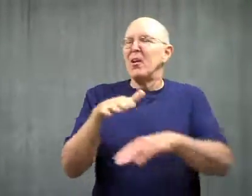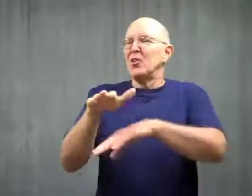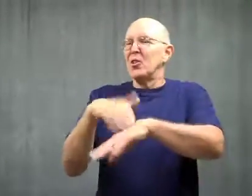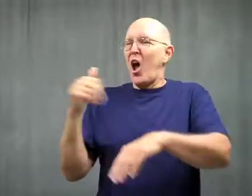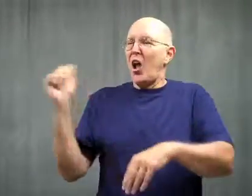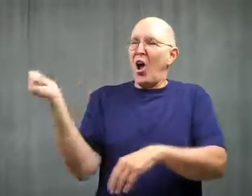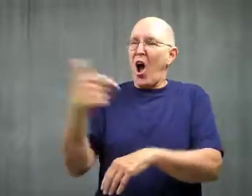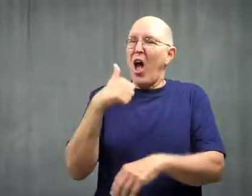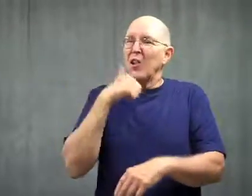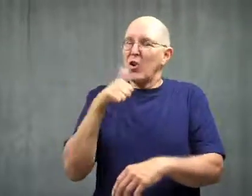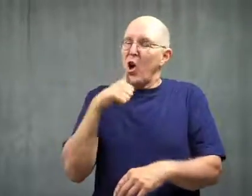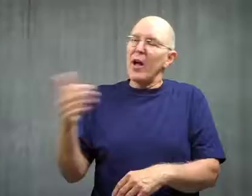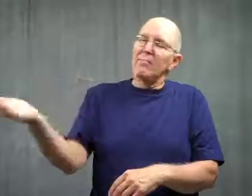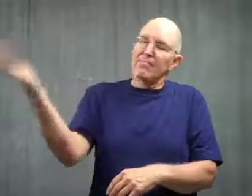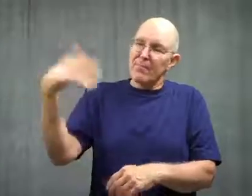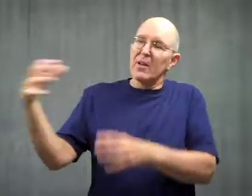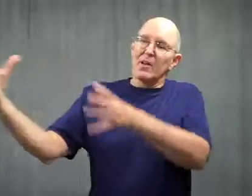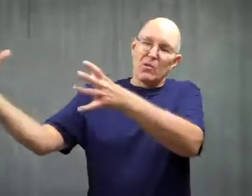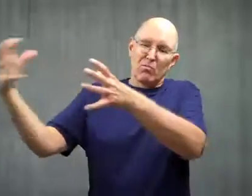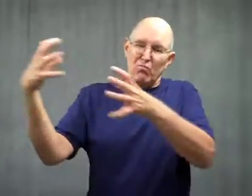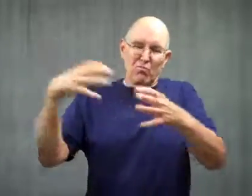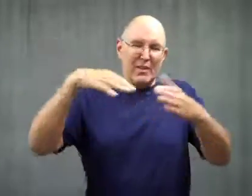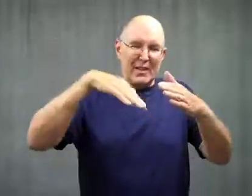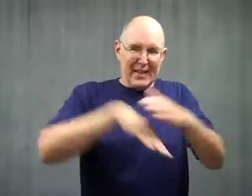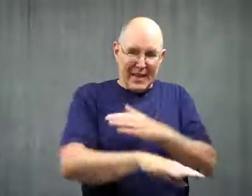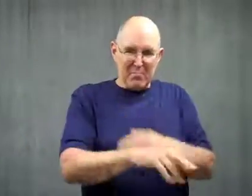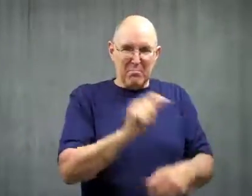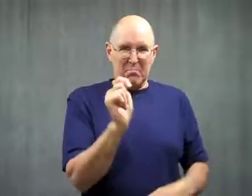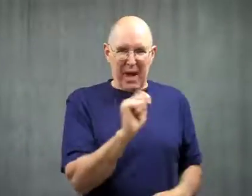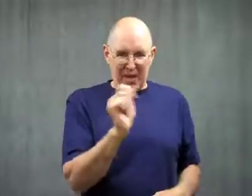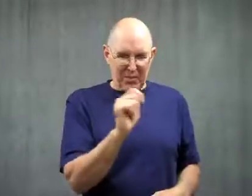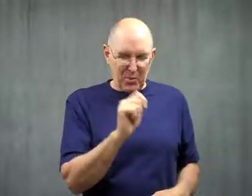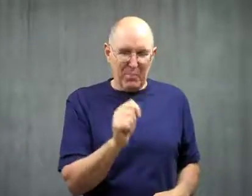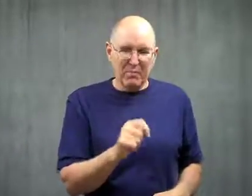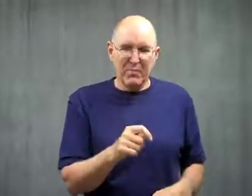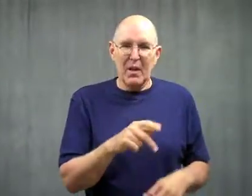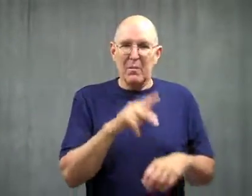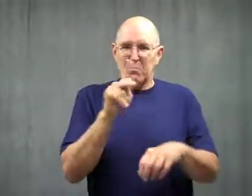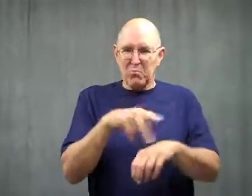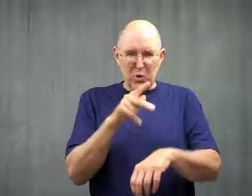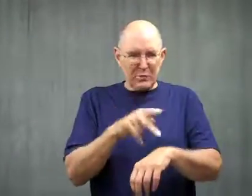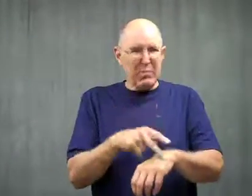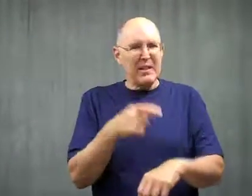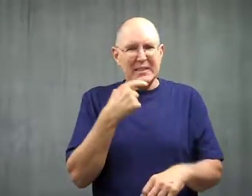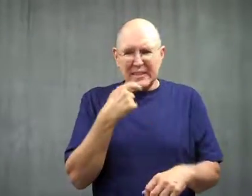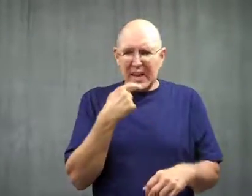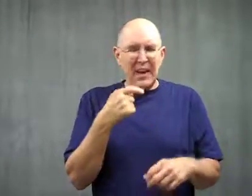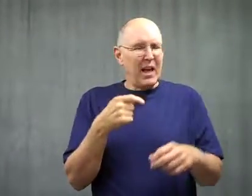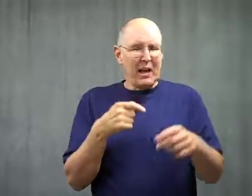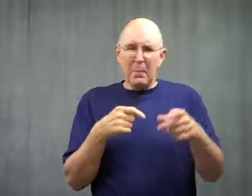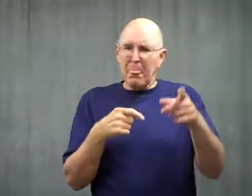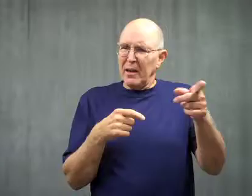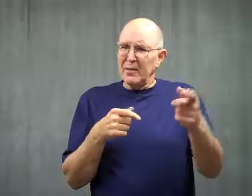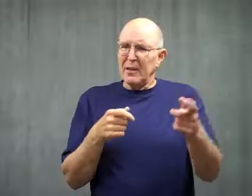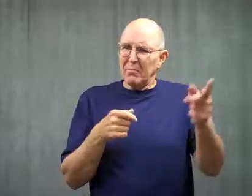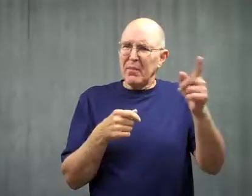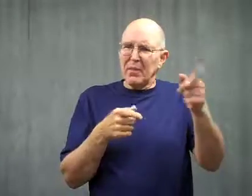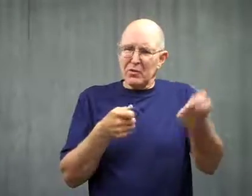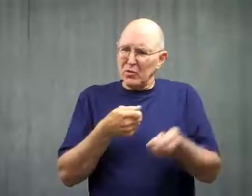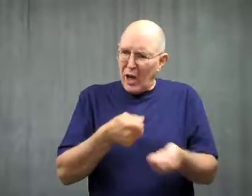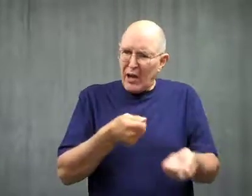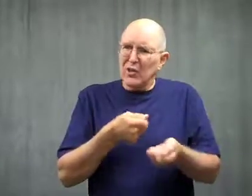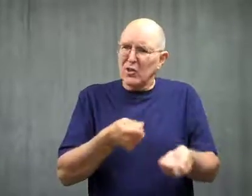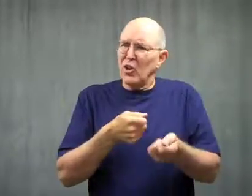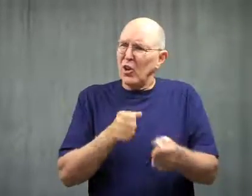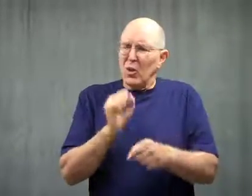They called all the girls into the bathroom.